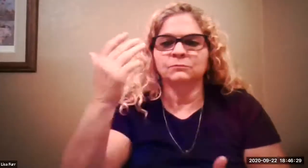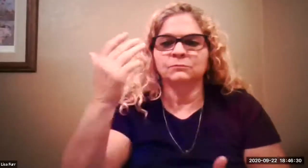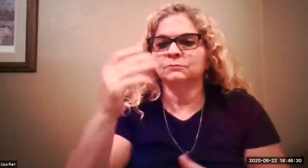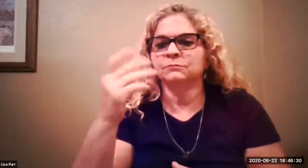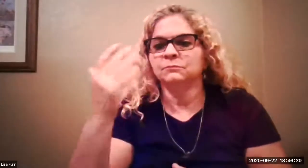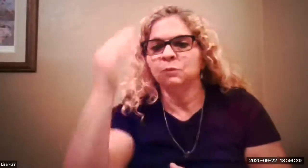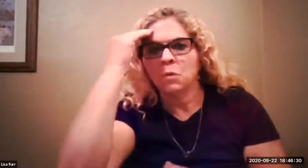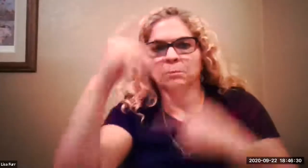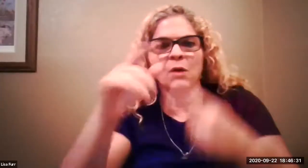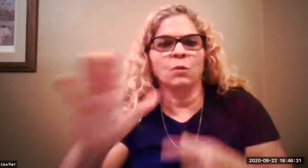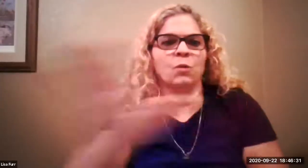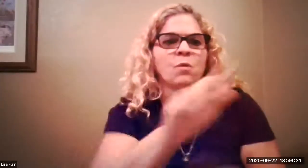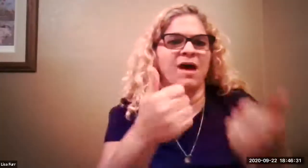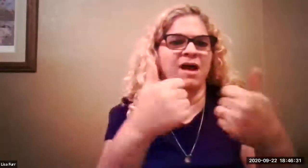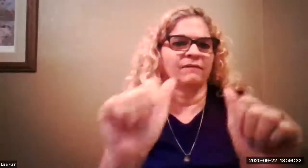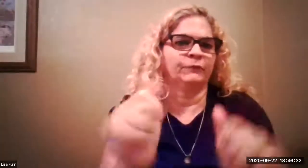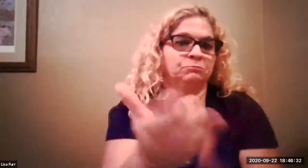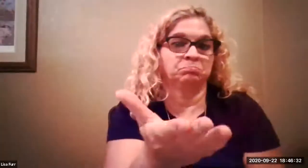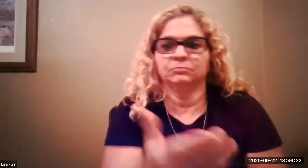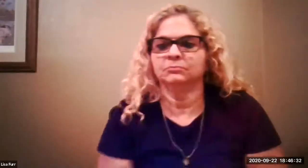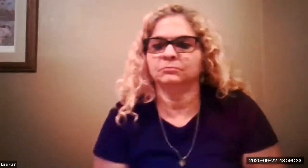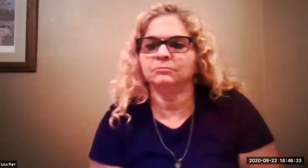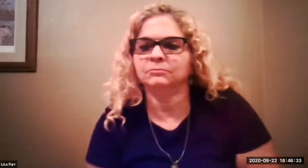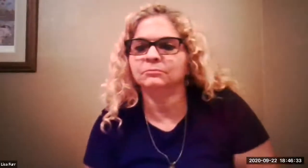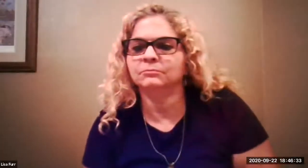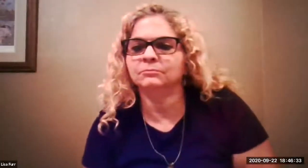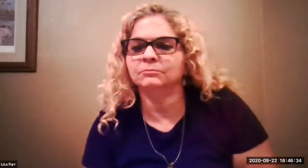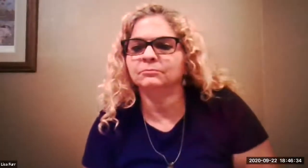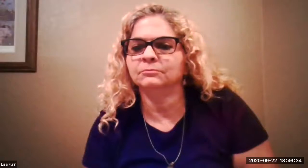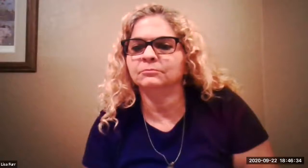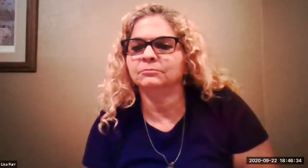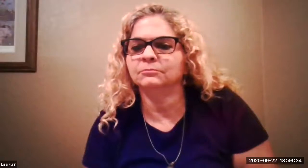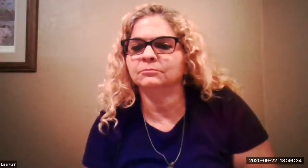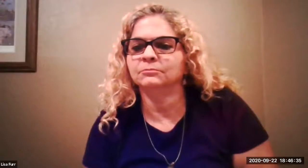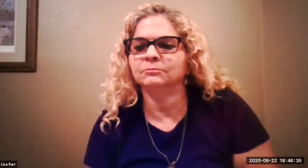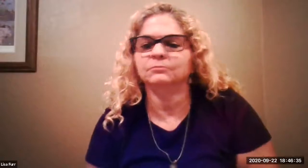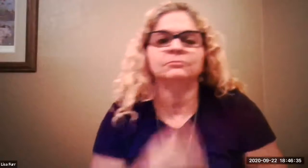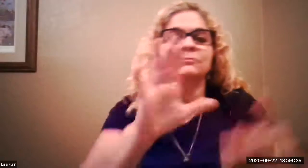members who may be interested in and being aware of our efforts